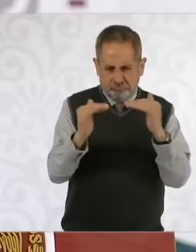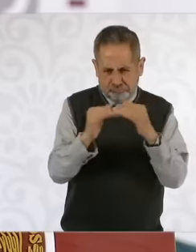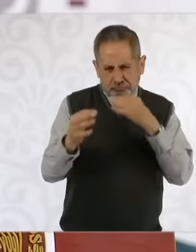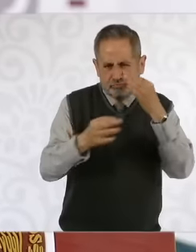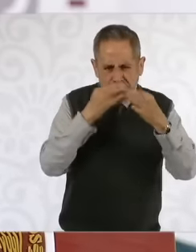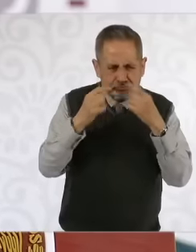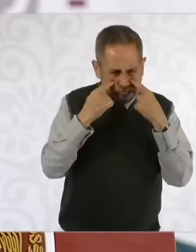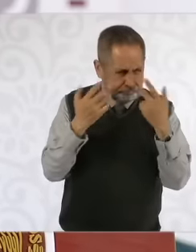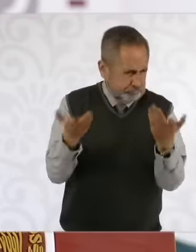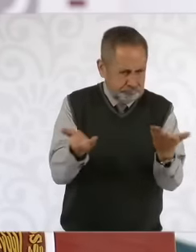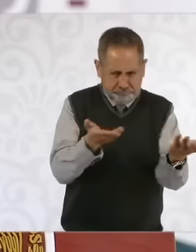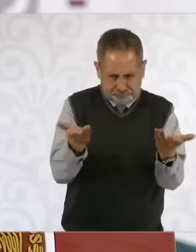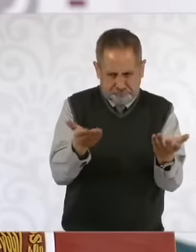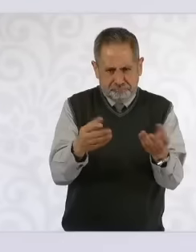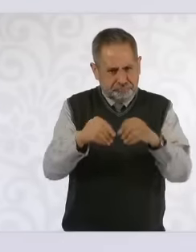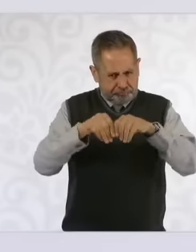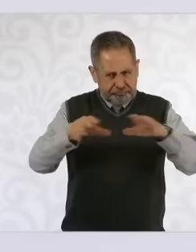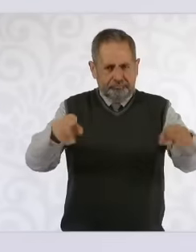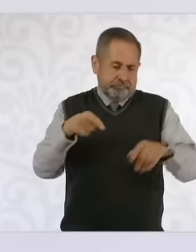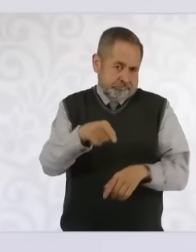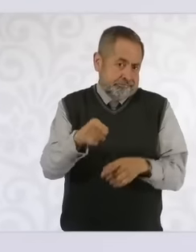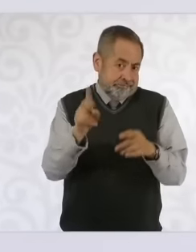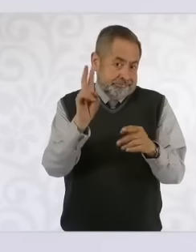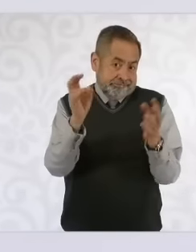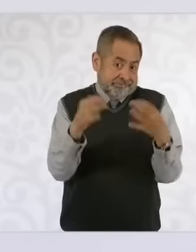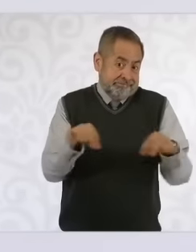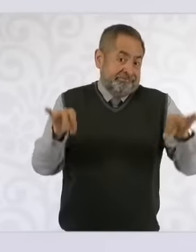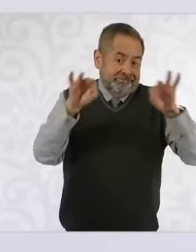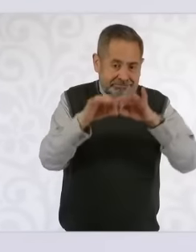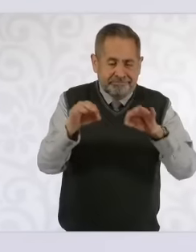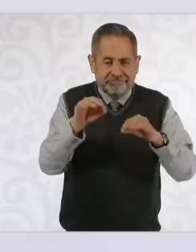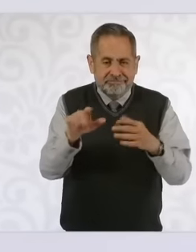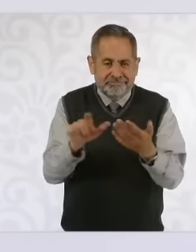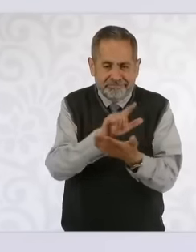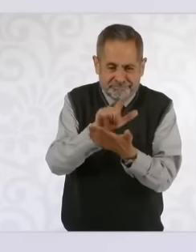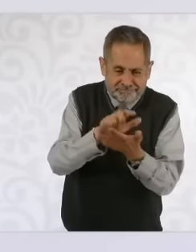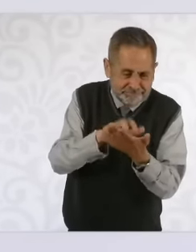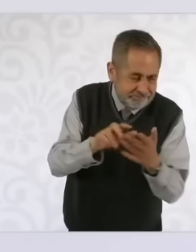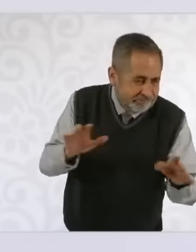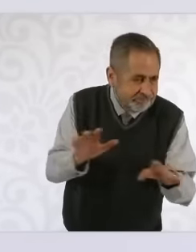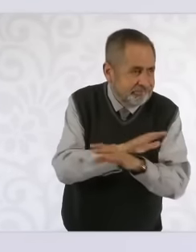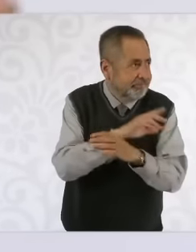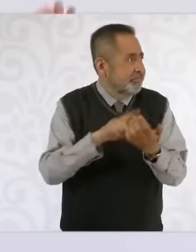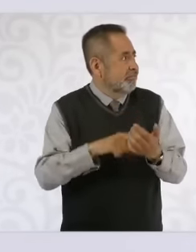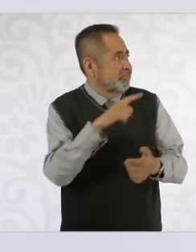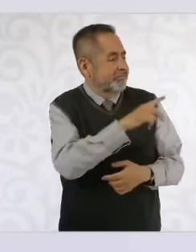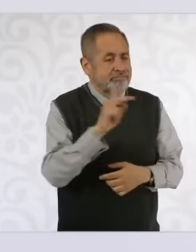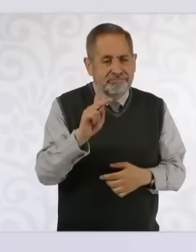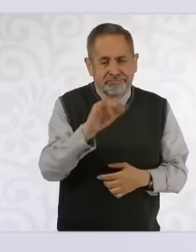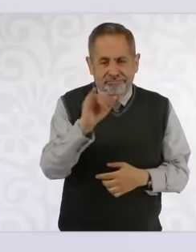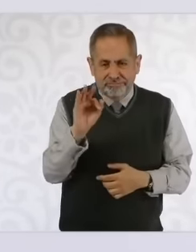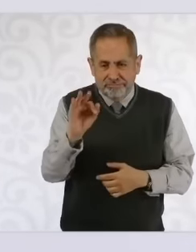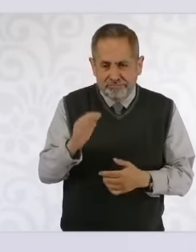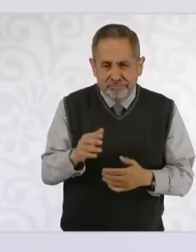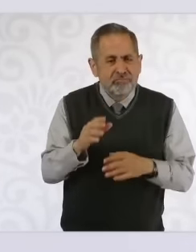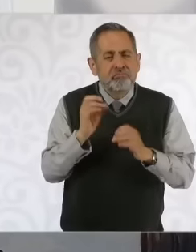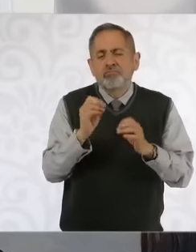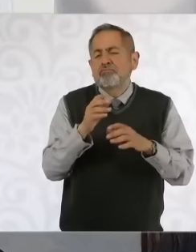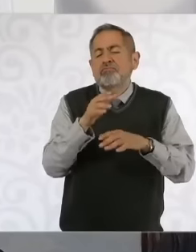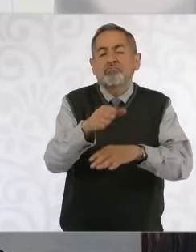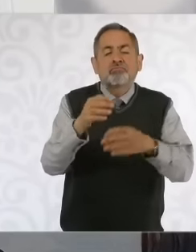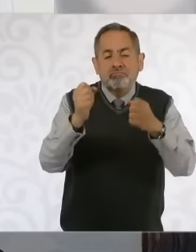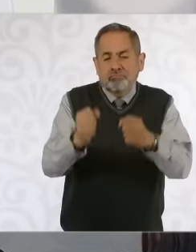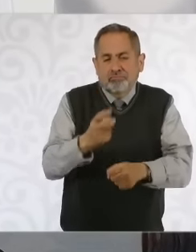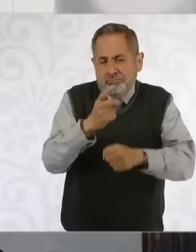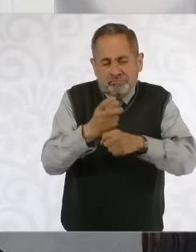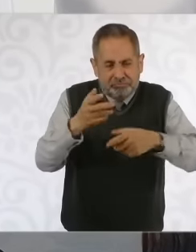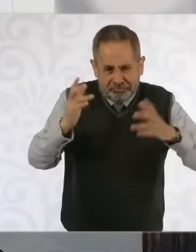as profound and as important as the reform of the judiciary or on the security issue